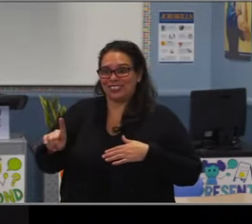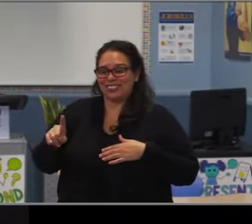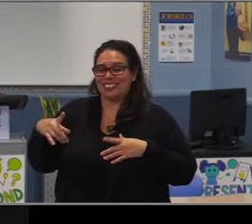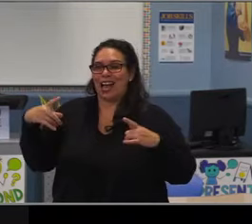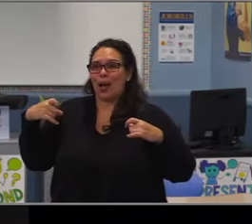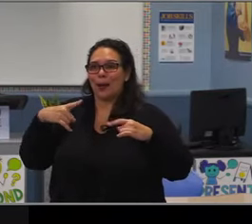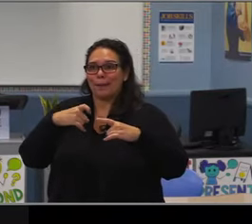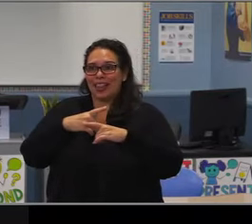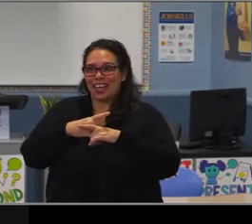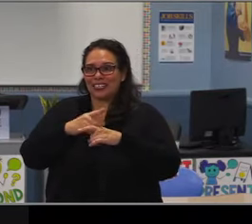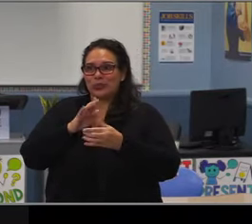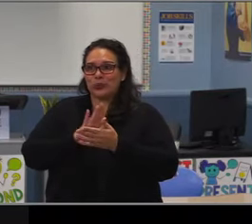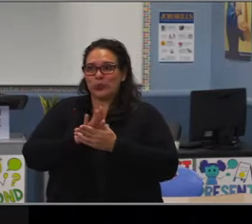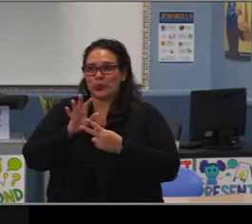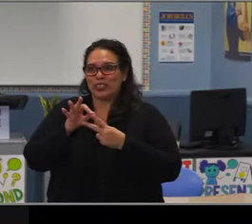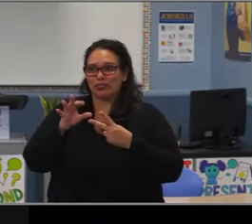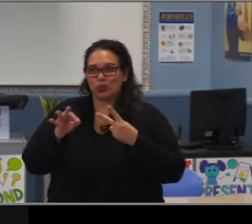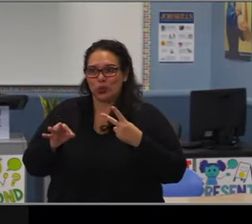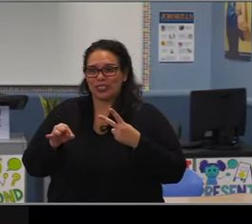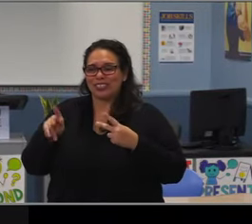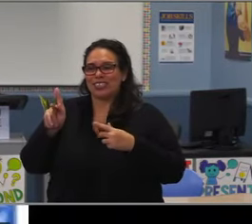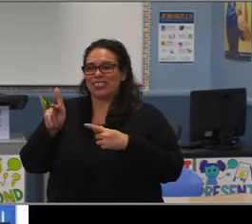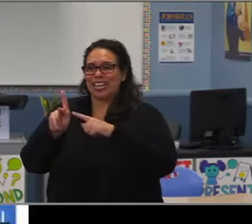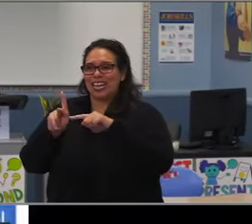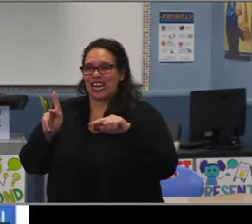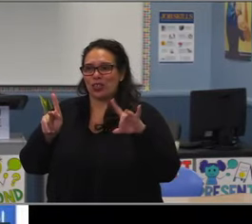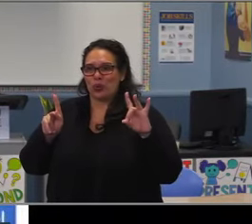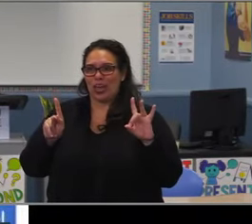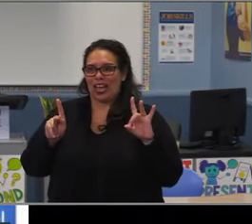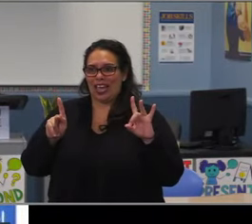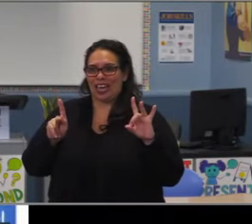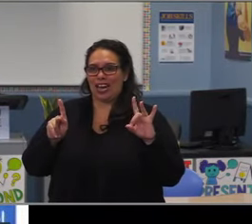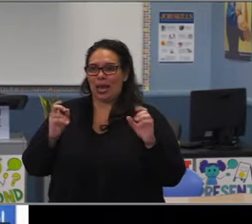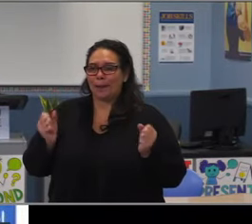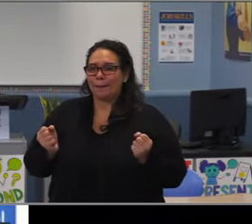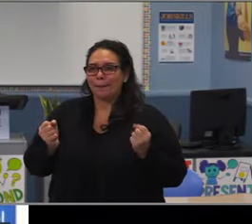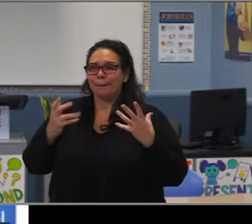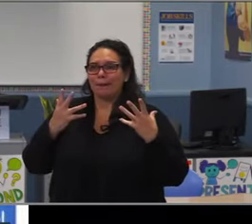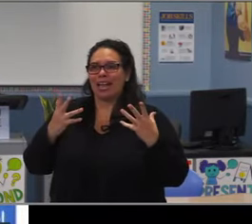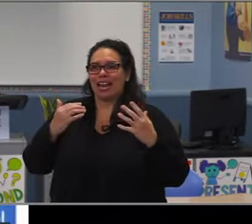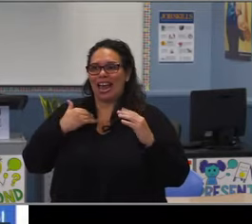that we're looking at that as an option for our middle school students as well, because some of those same anxieties around the switching of classes